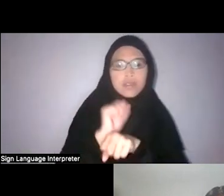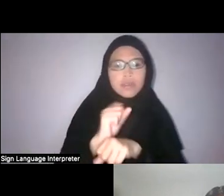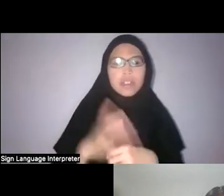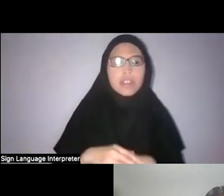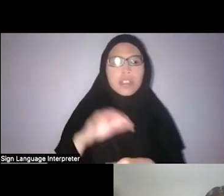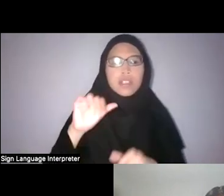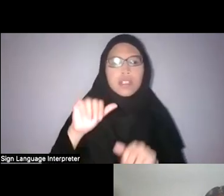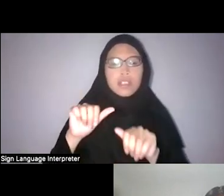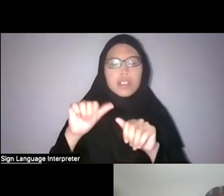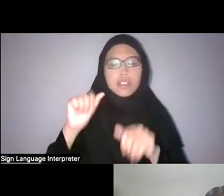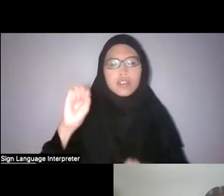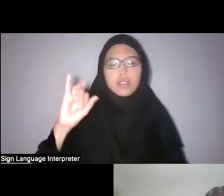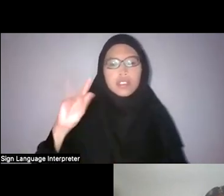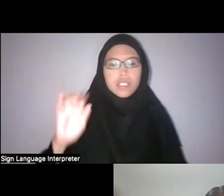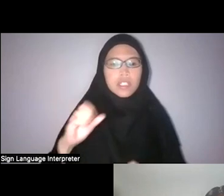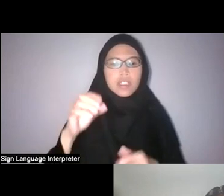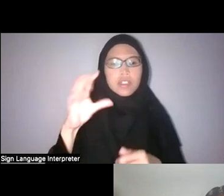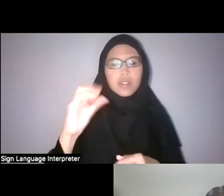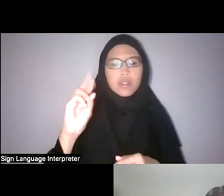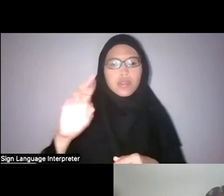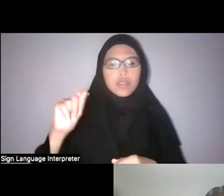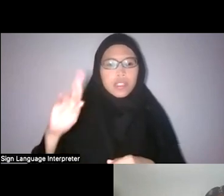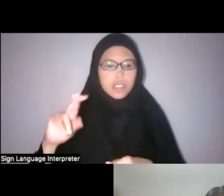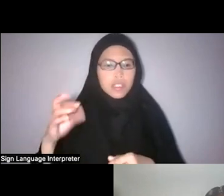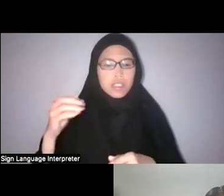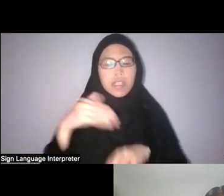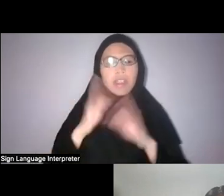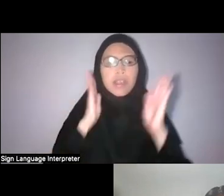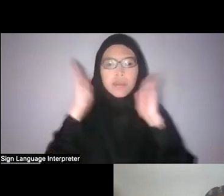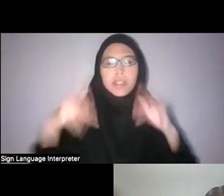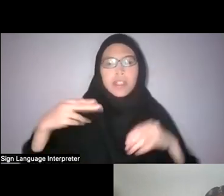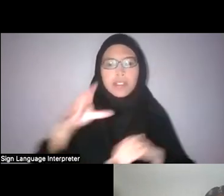Her main interest lies in the literary and cultural productions of the Malay world.